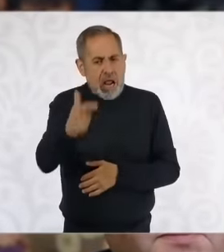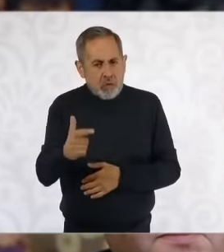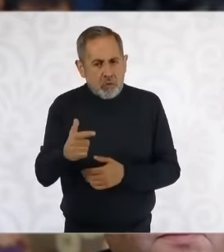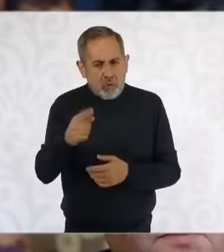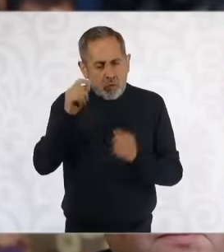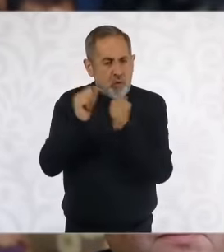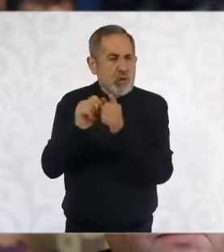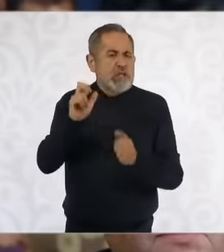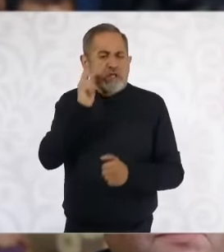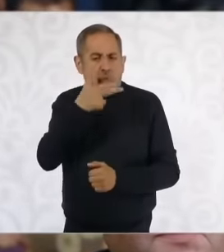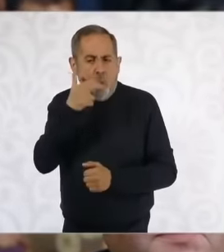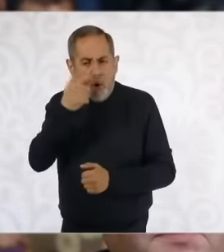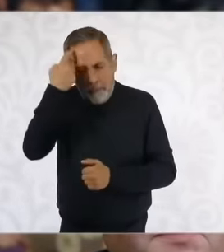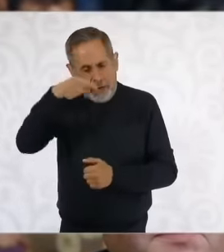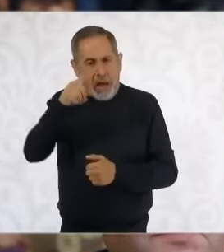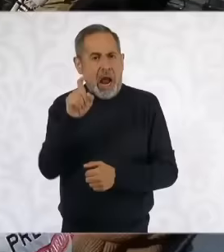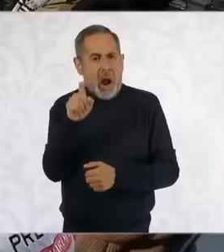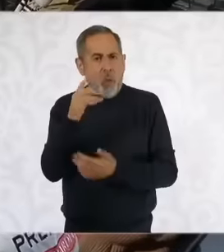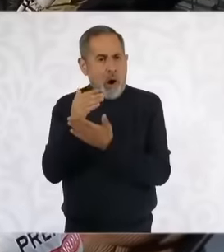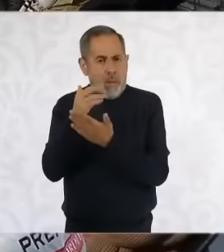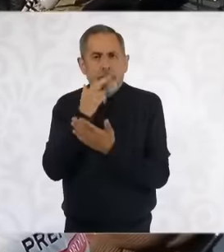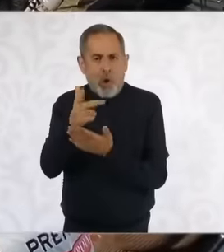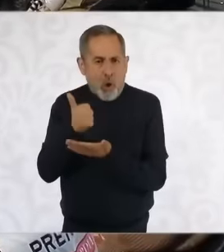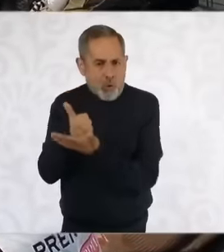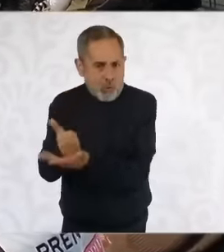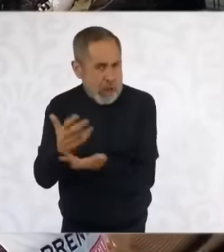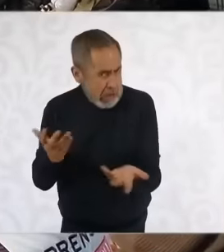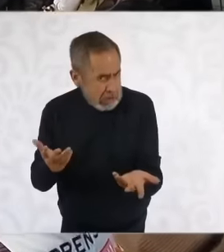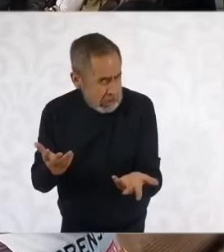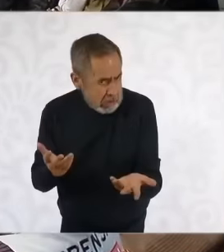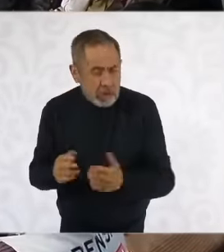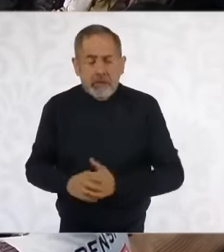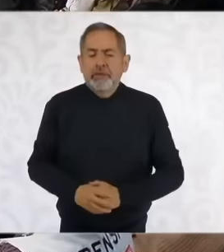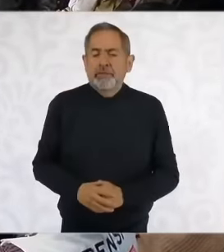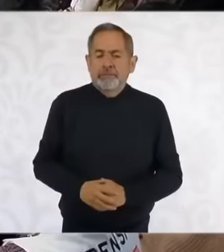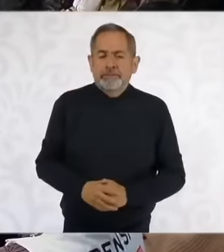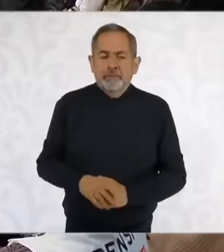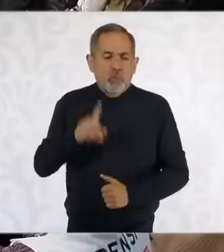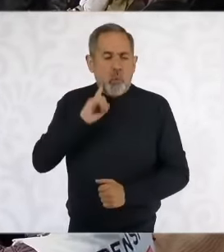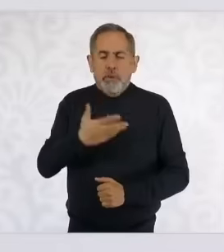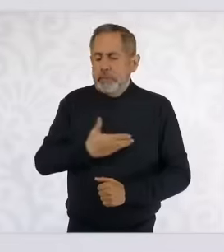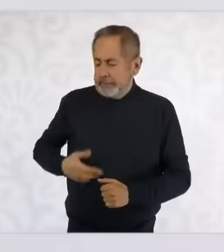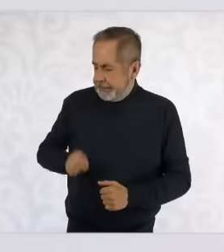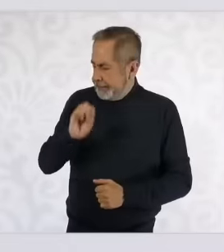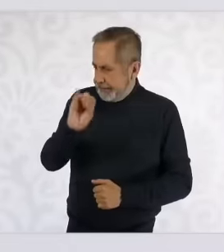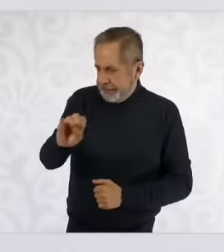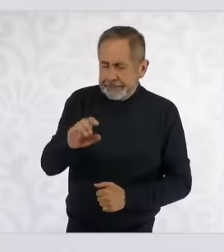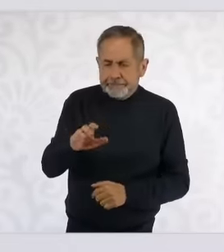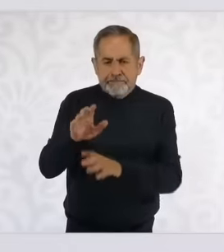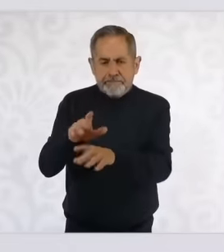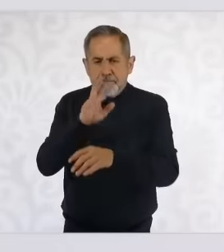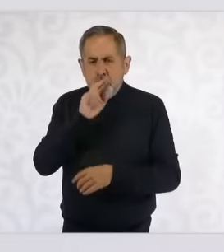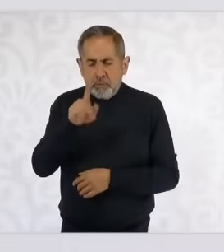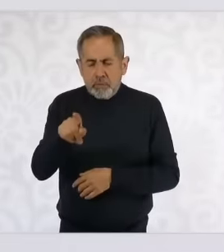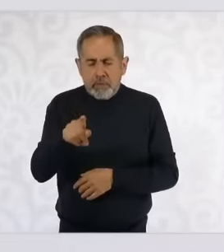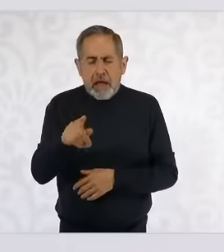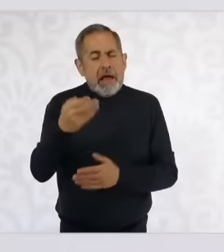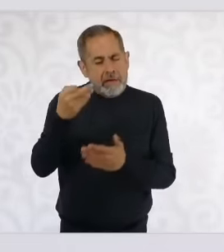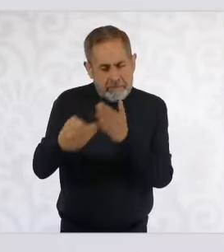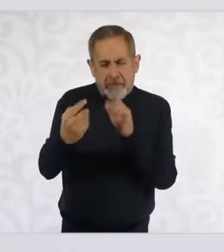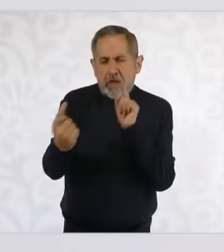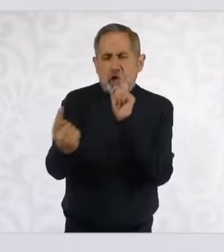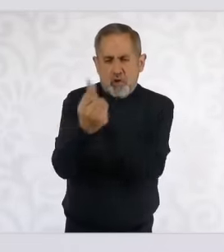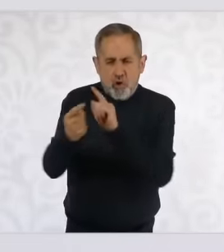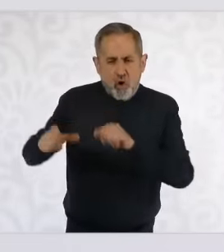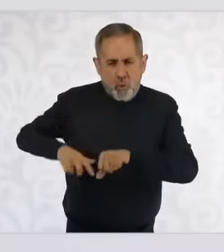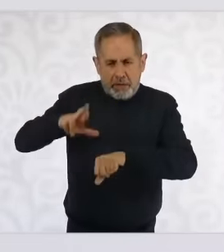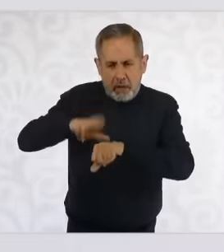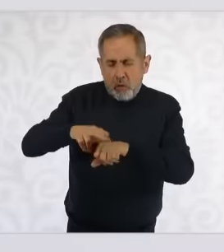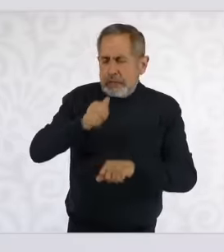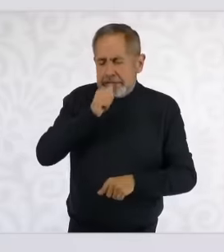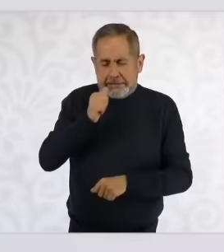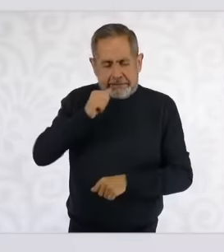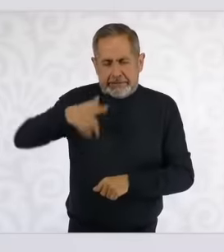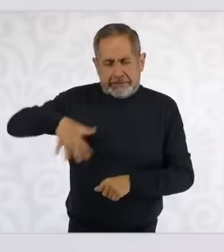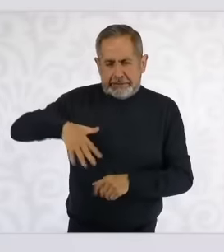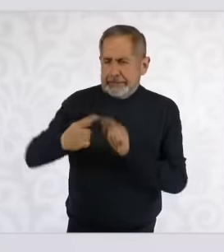Chihuahua yes it was there no no we have not met with the governor recently or with the